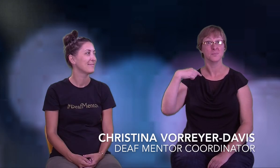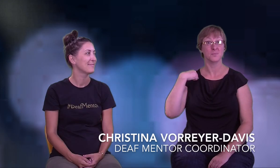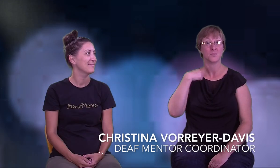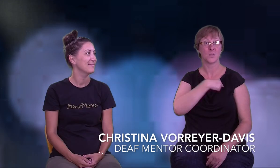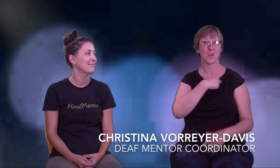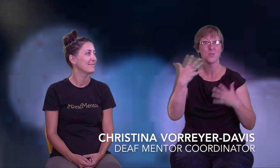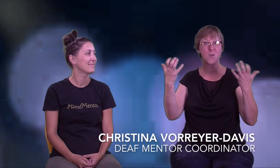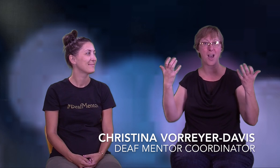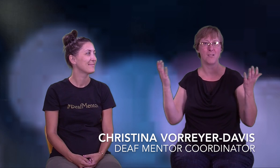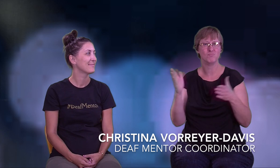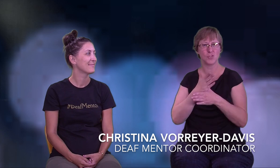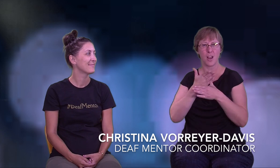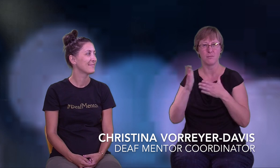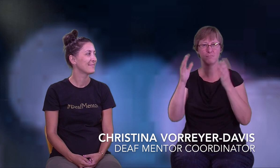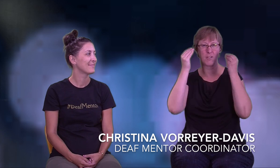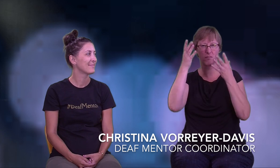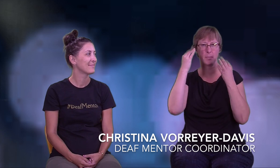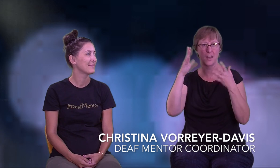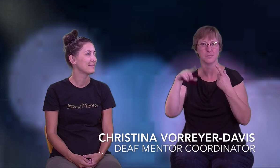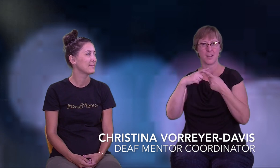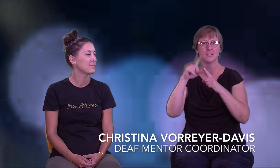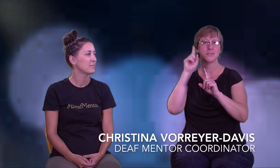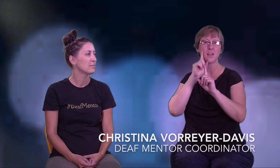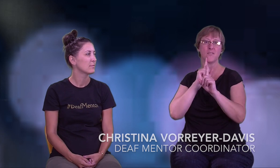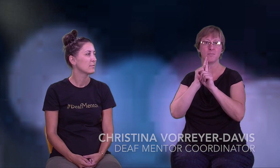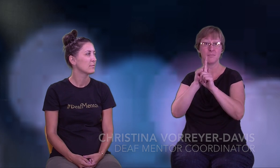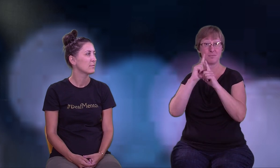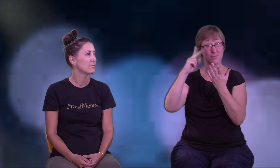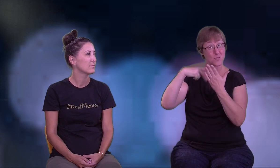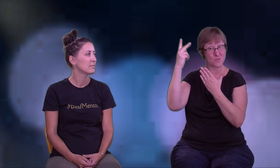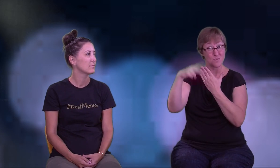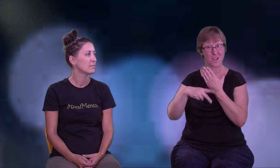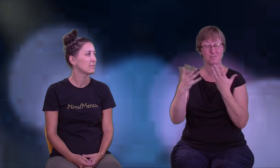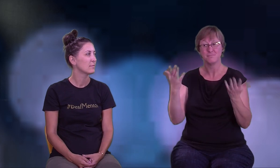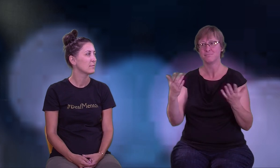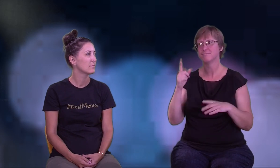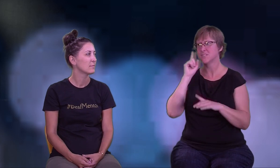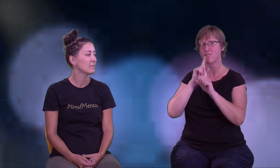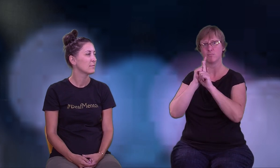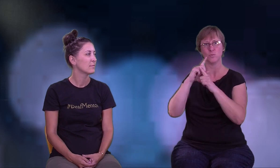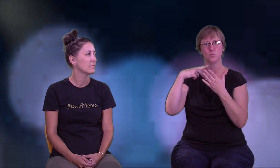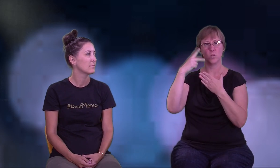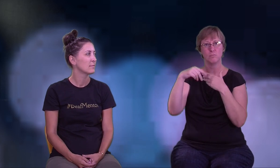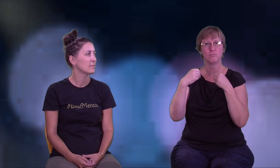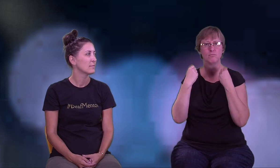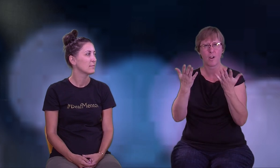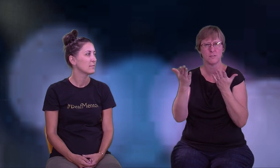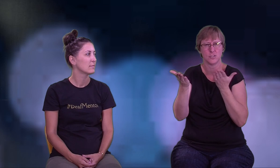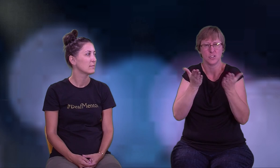Hi there, we're here today to share some information about the deaf mentoring program. The deaf mentoring program provides